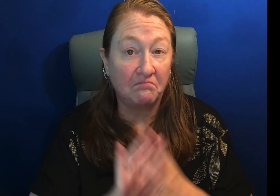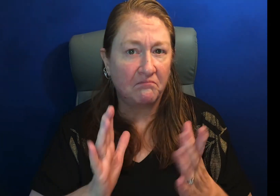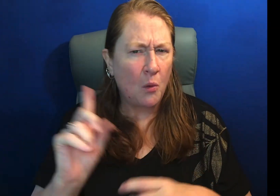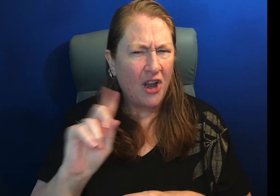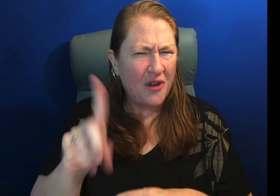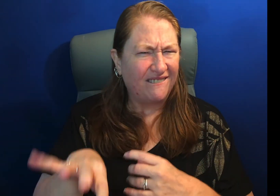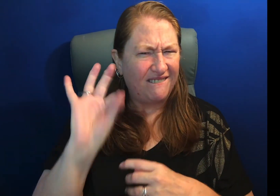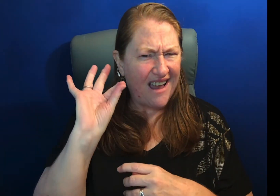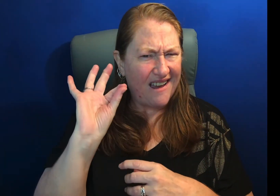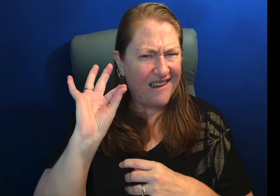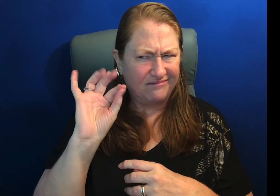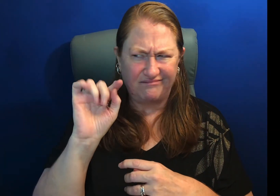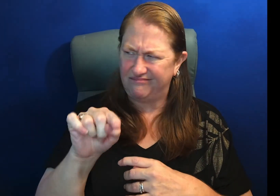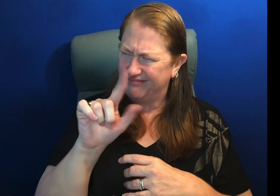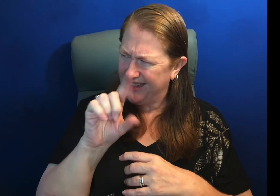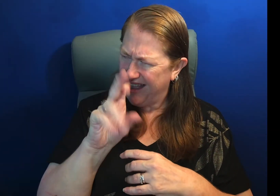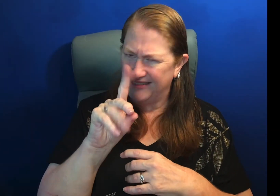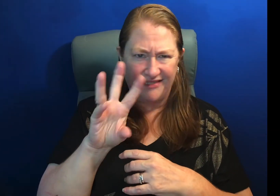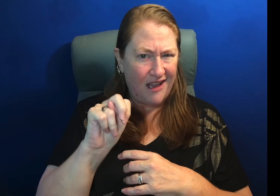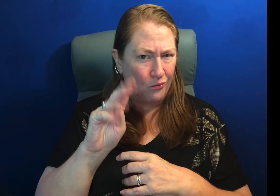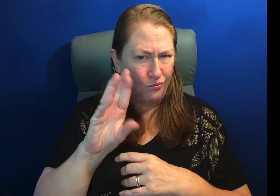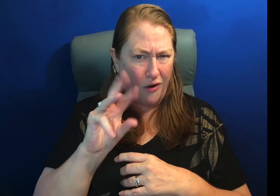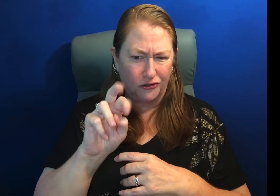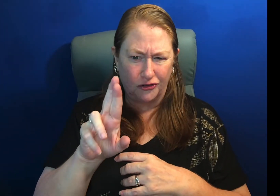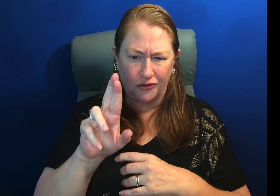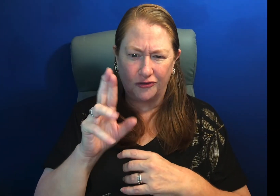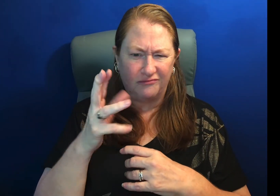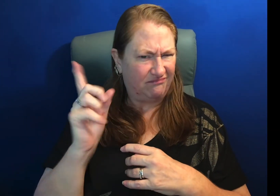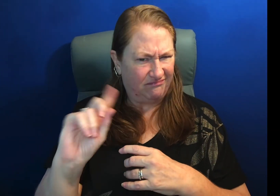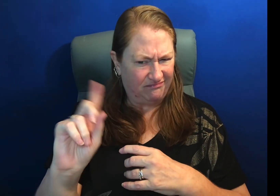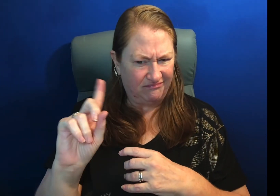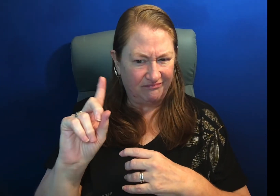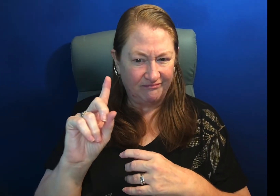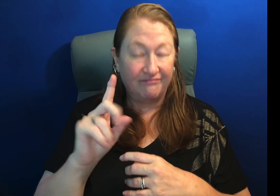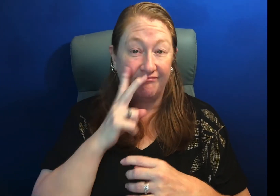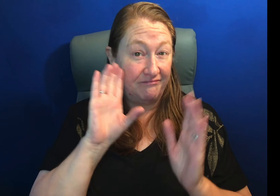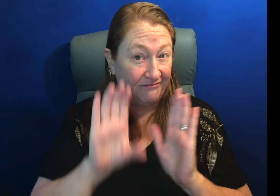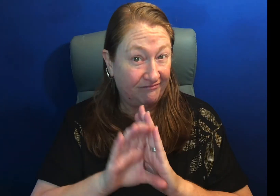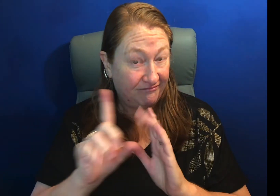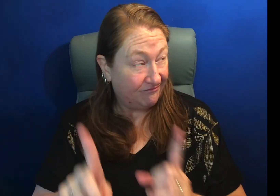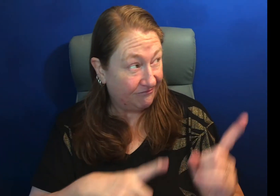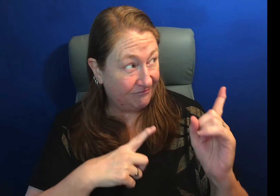Where do you find this? Look at the pictures.